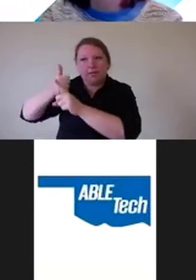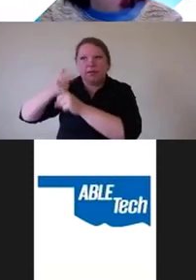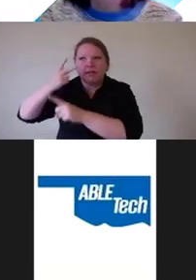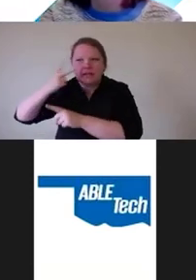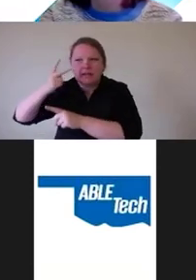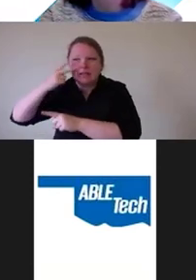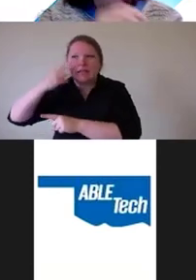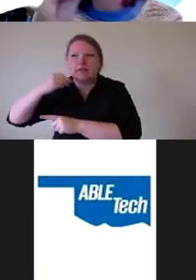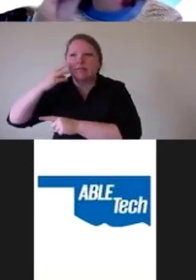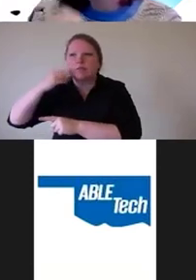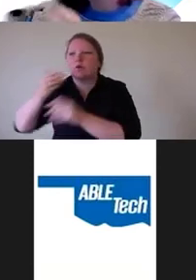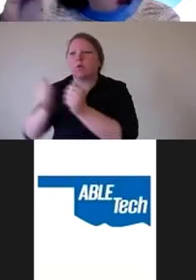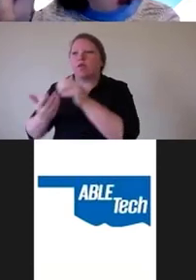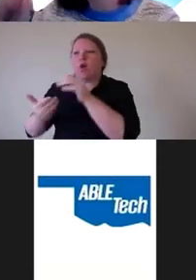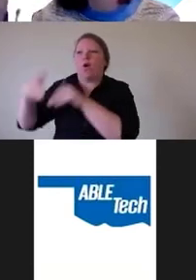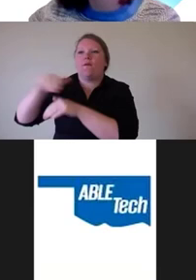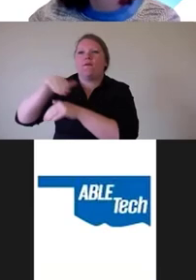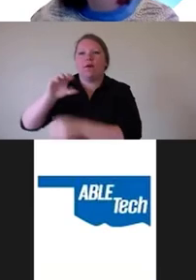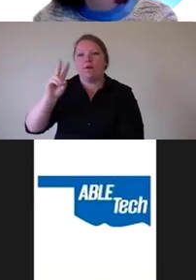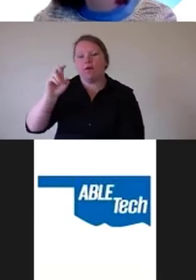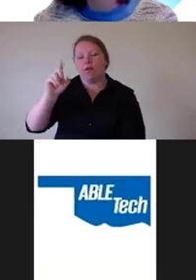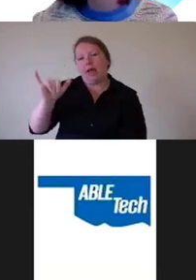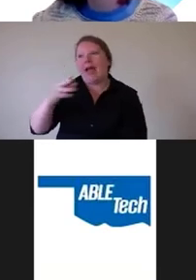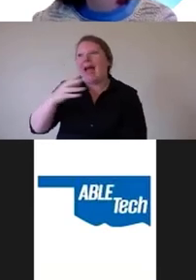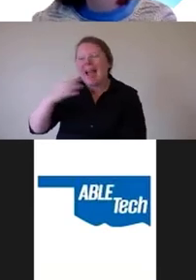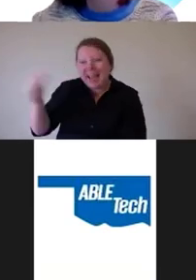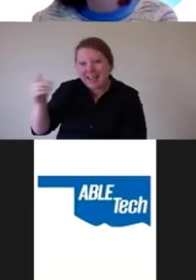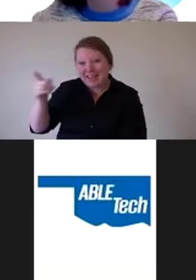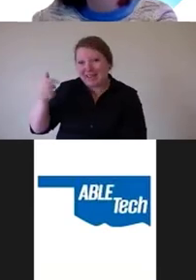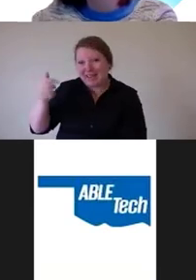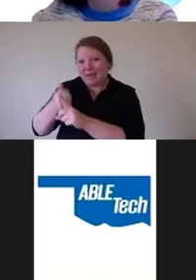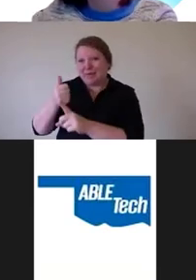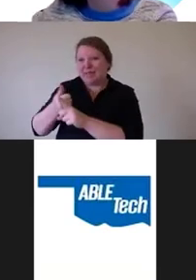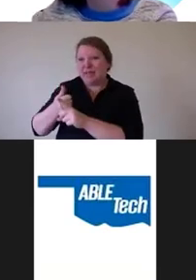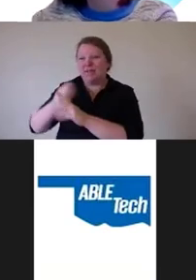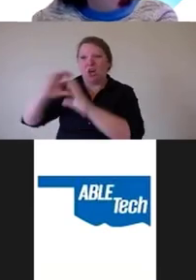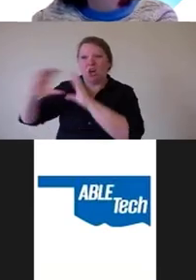with overlays and also all of the conversations he's had with the overlay companies.